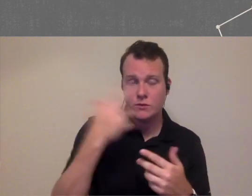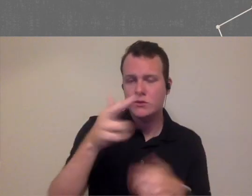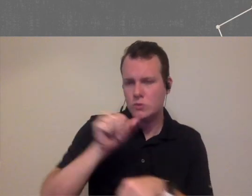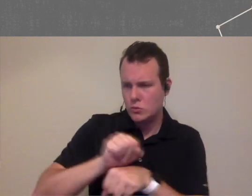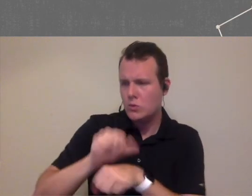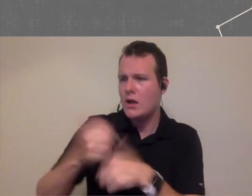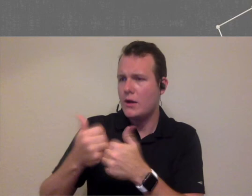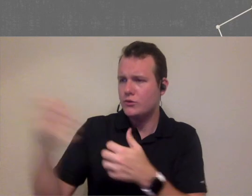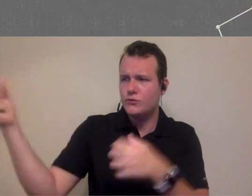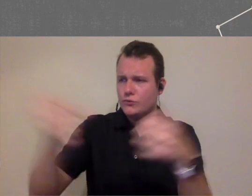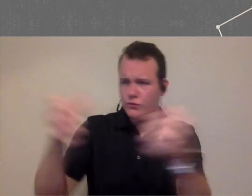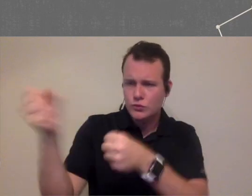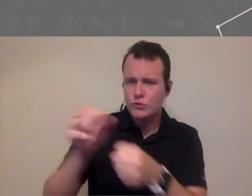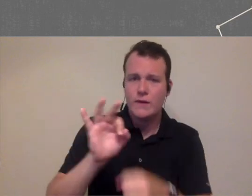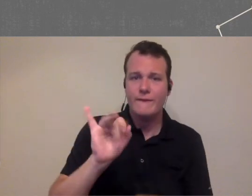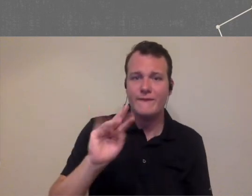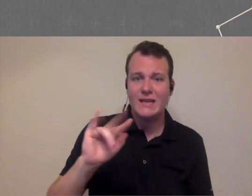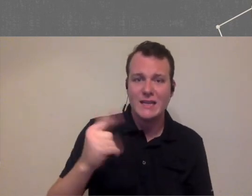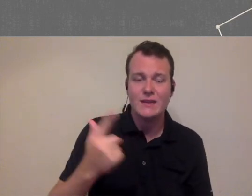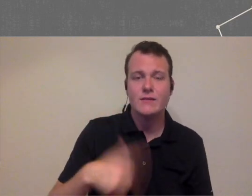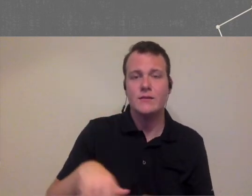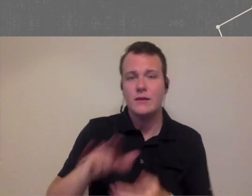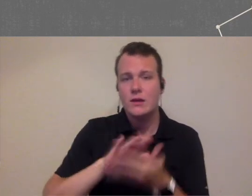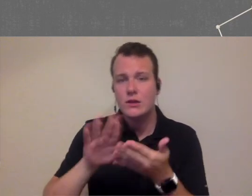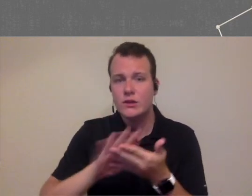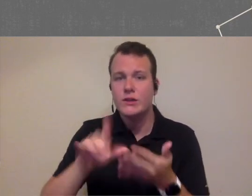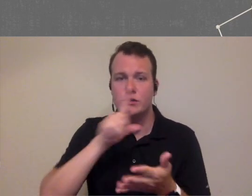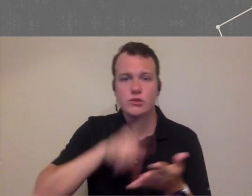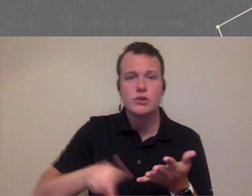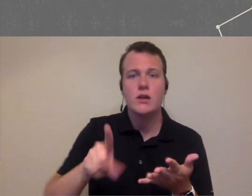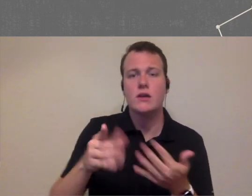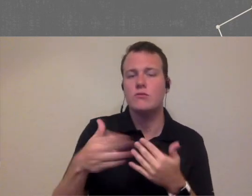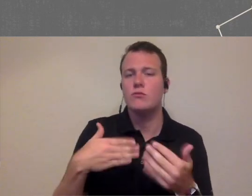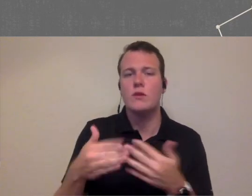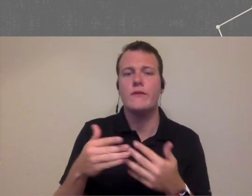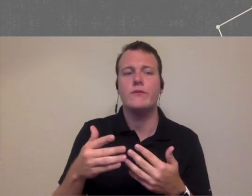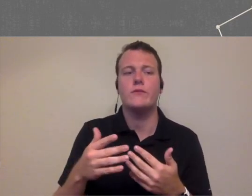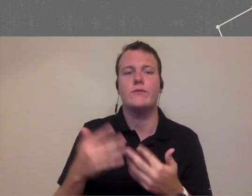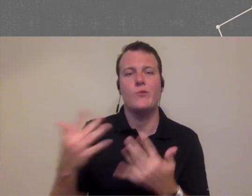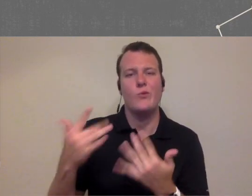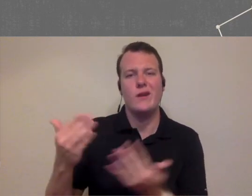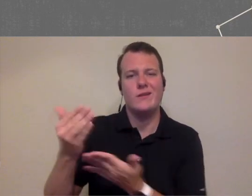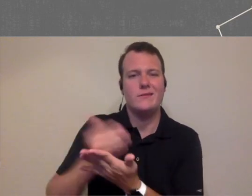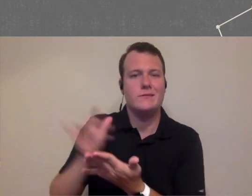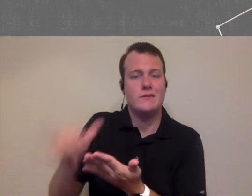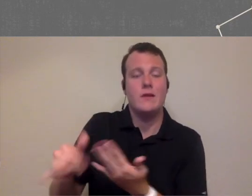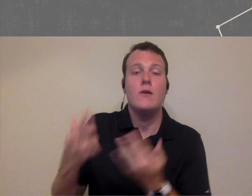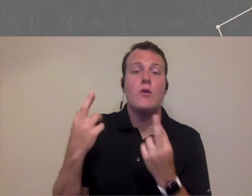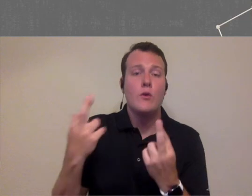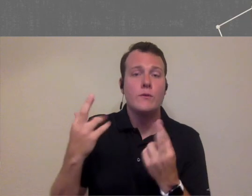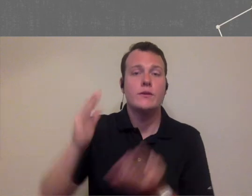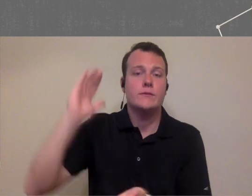that filled in all right you can get new patients in or get fittings in or or cleaning checks or whatever it is go off that waitlist so hopefully you can